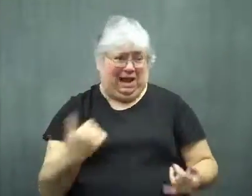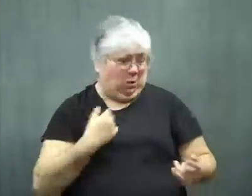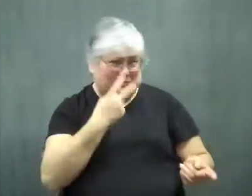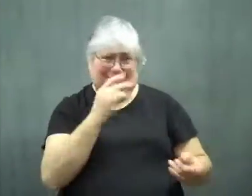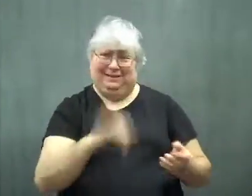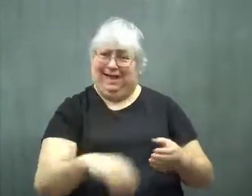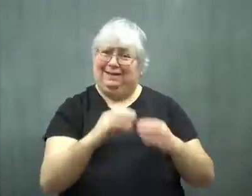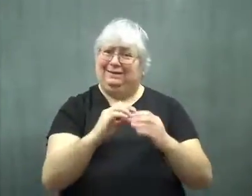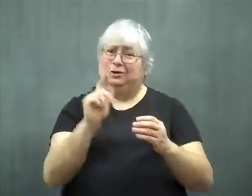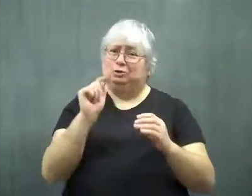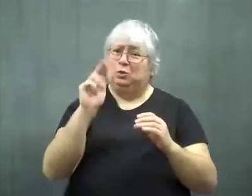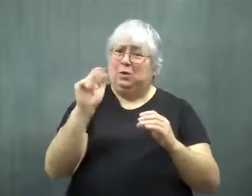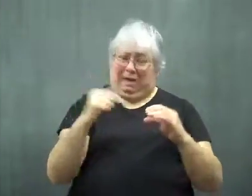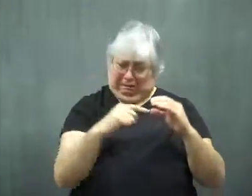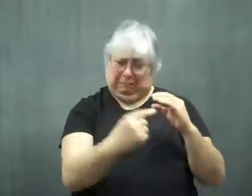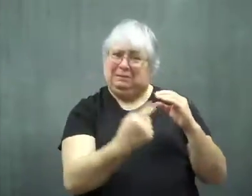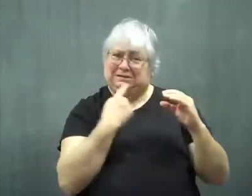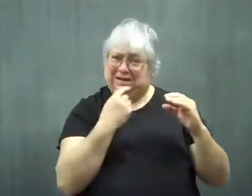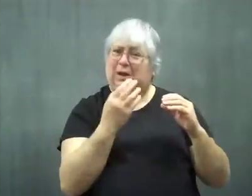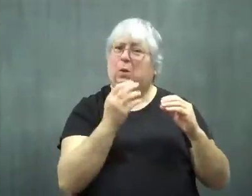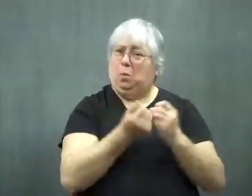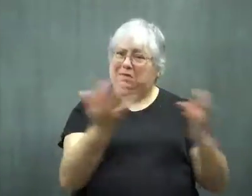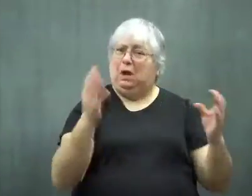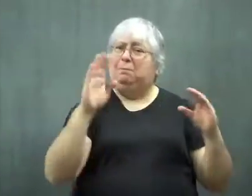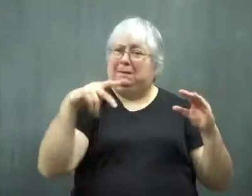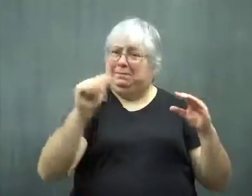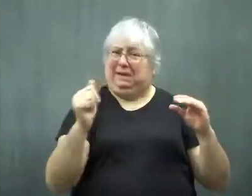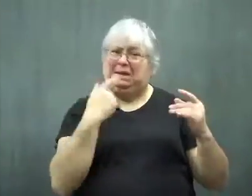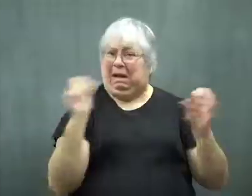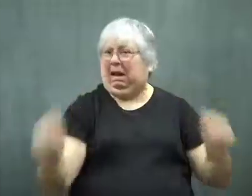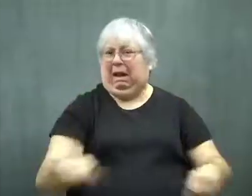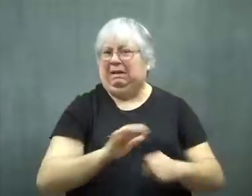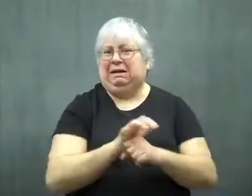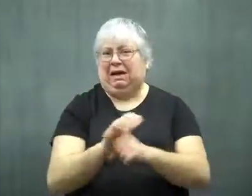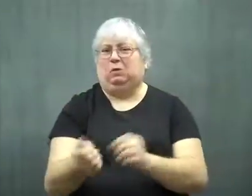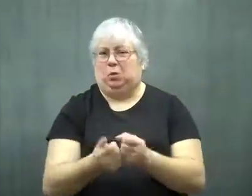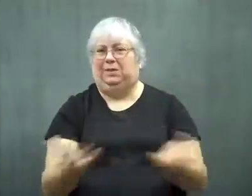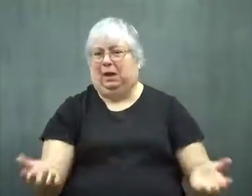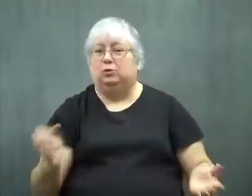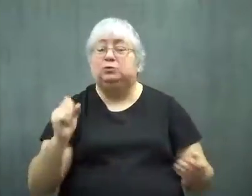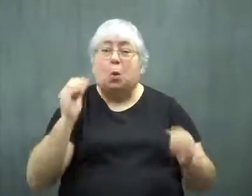but now I see the tuna can saying BPA free on the label, so it's possible.